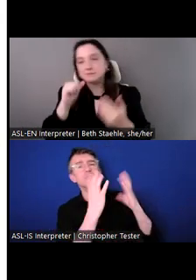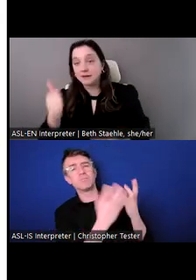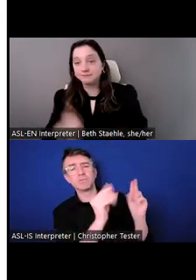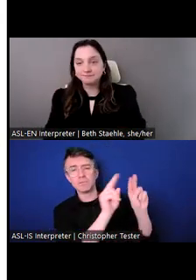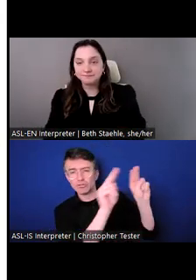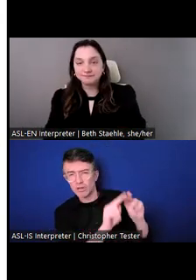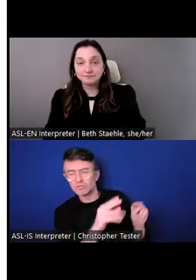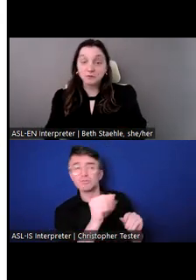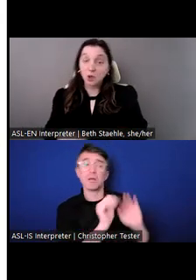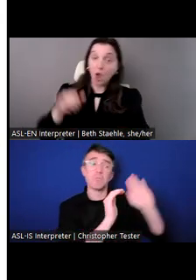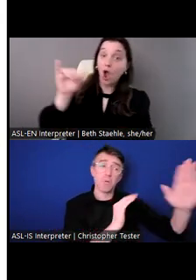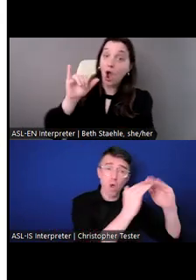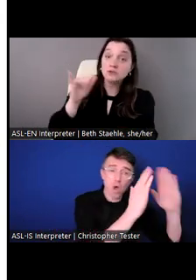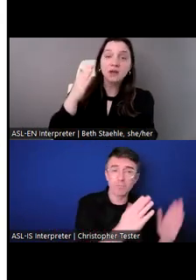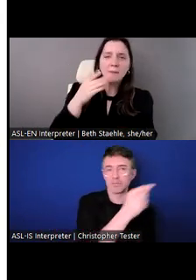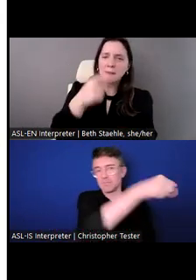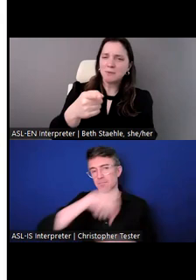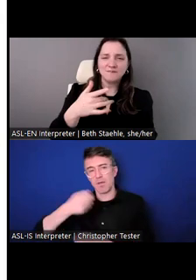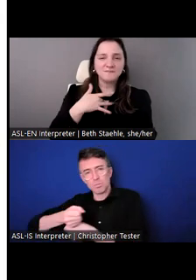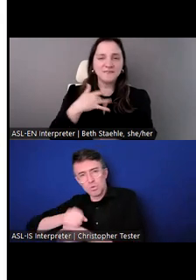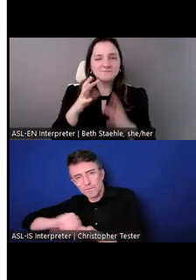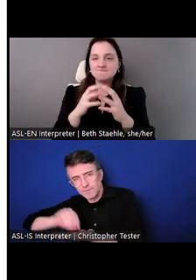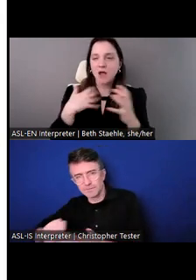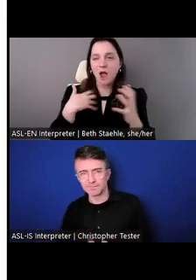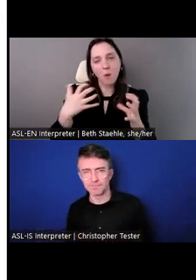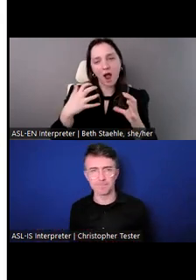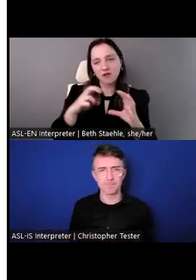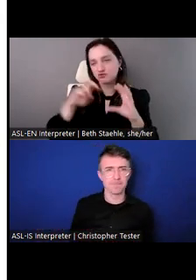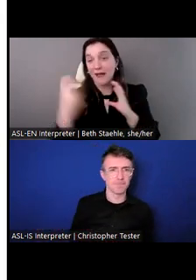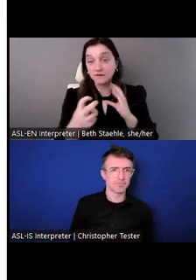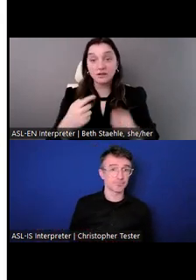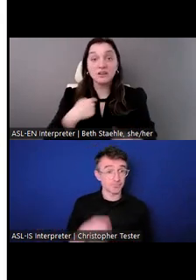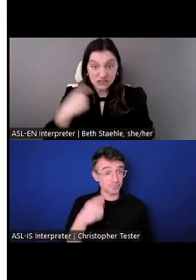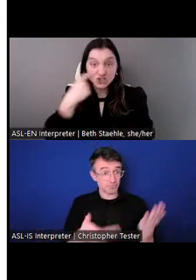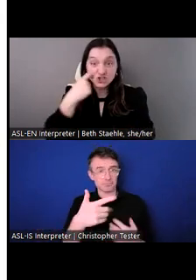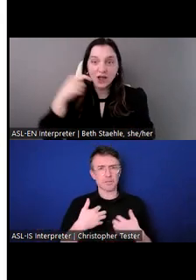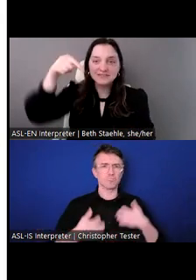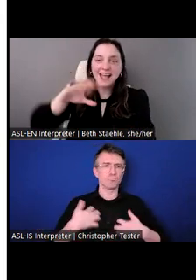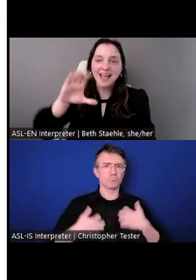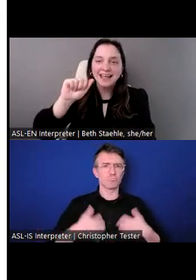I worked from Cape Town, South Africa to get away from the New York City winter for a couple of weeks.